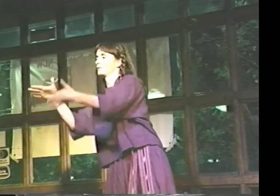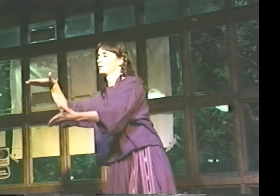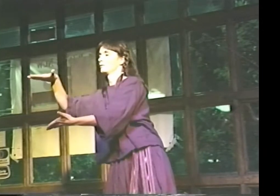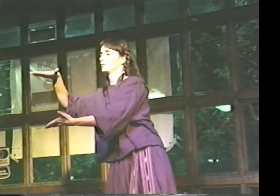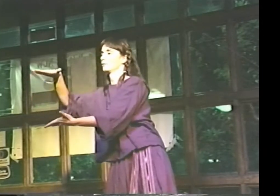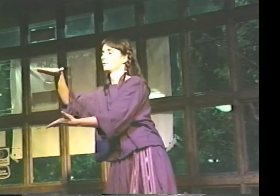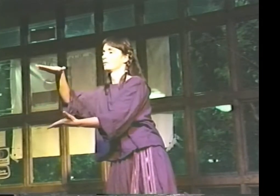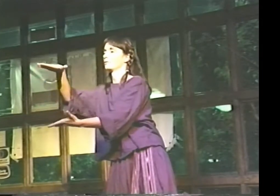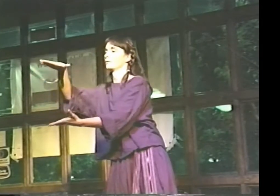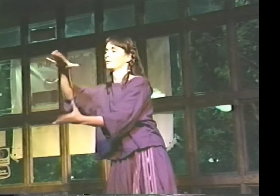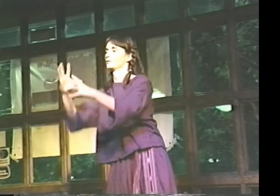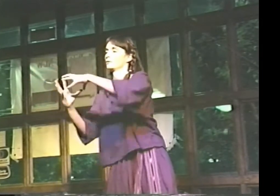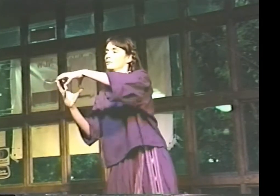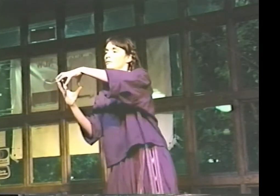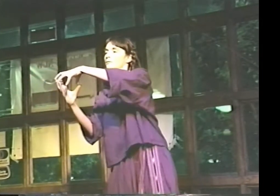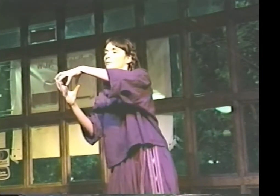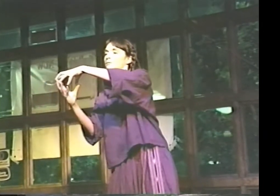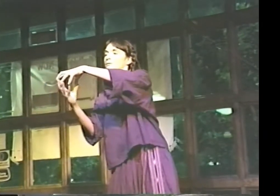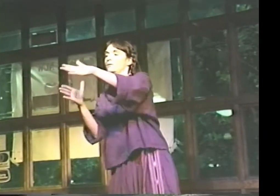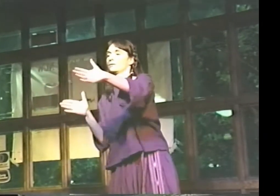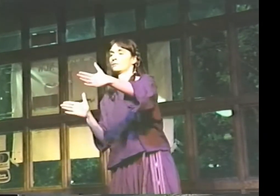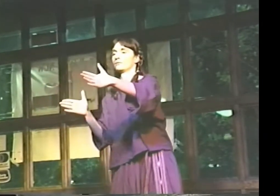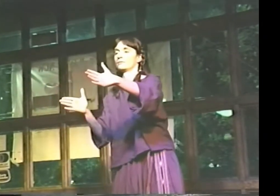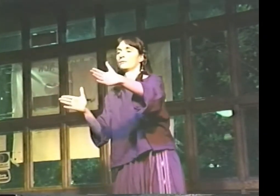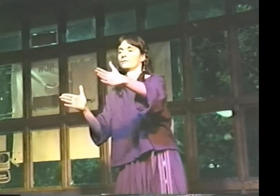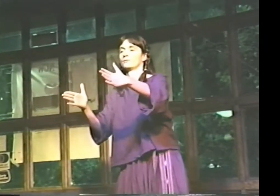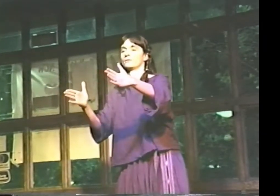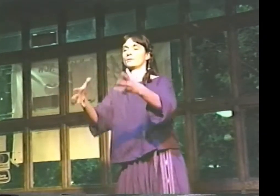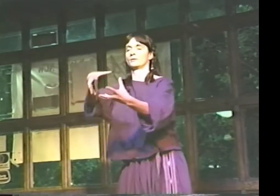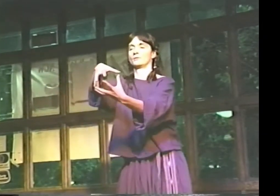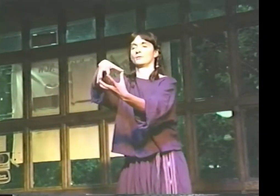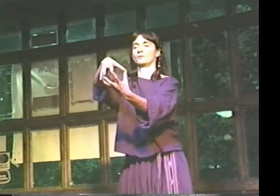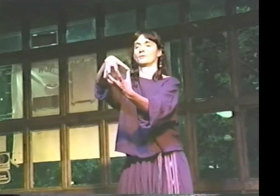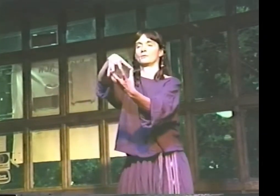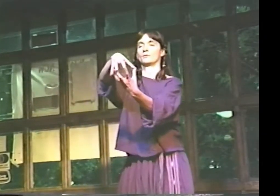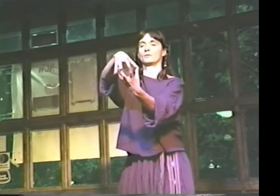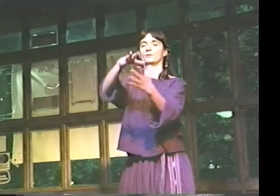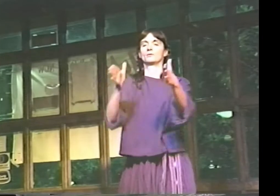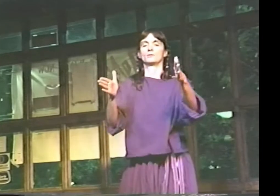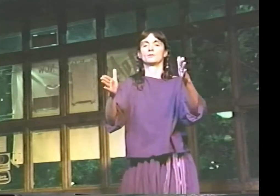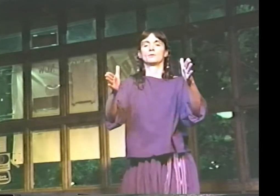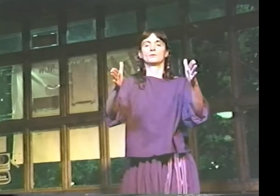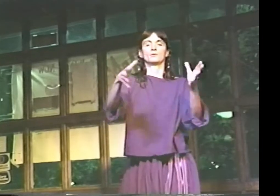THE EARTH AND THE BOX REVOLVING AROUND THE SUN."